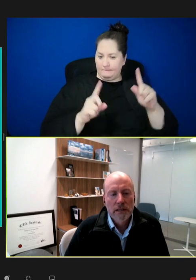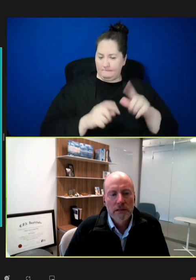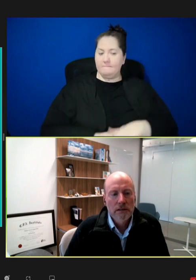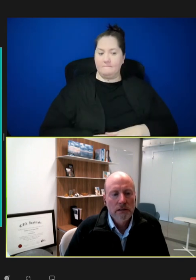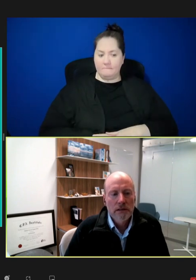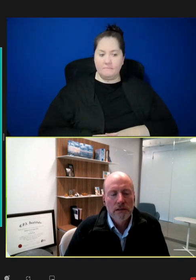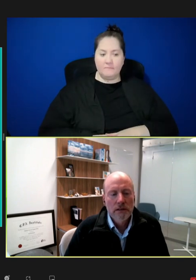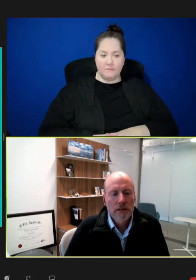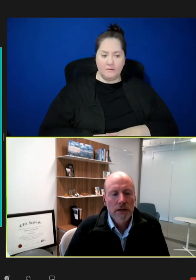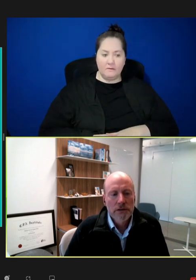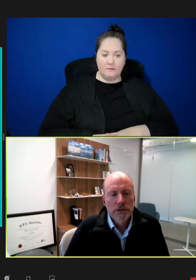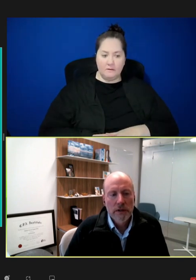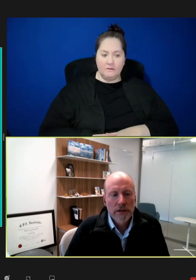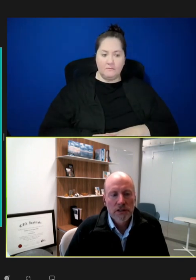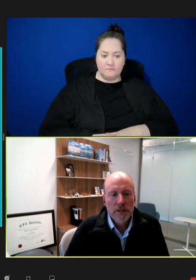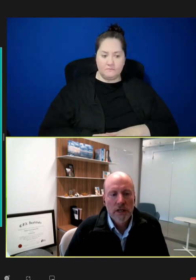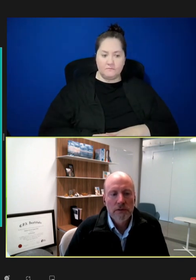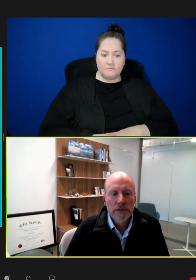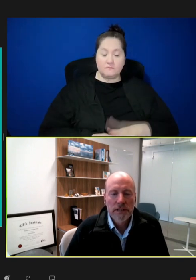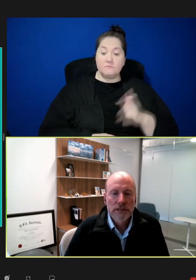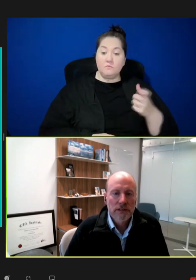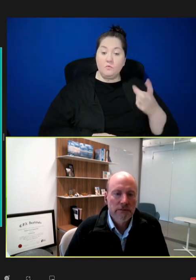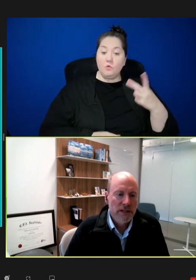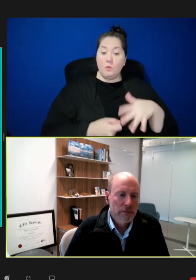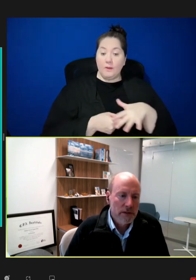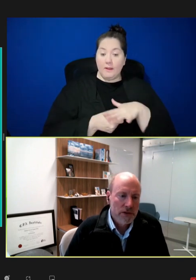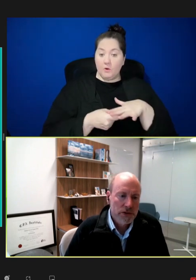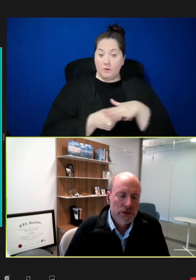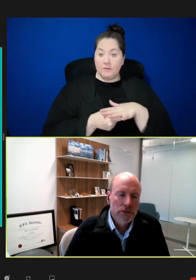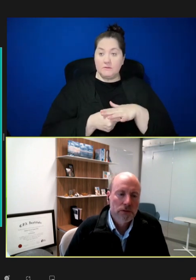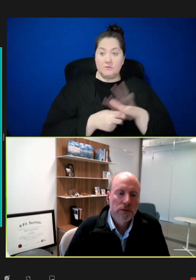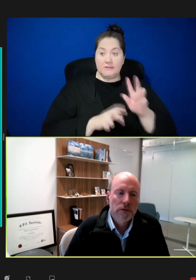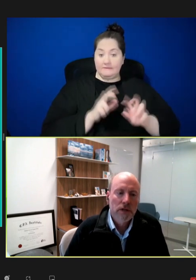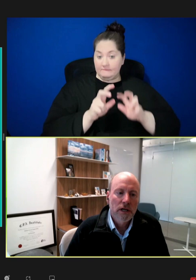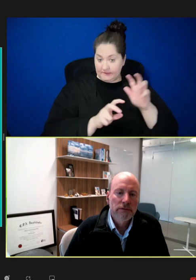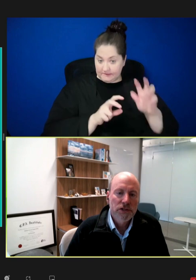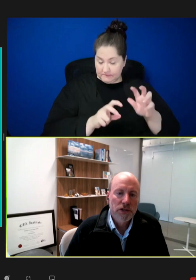The other two areas we cover are investment. I'll show you venture